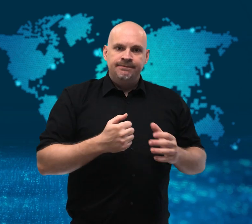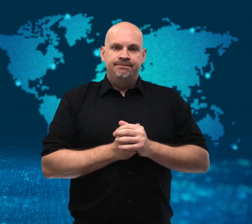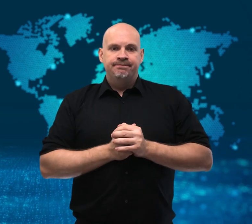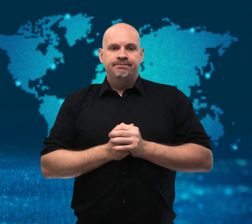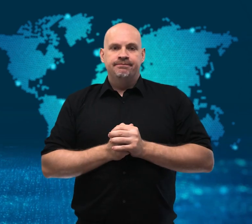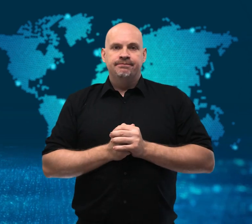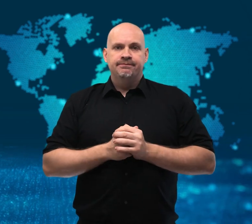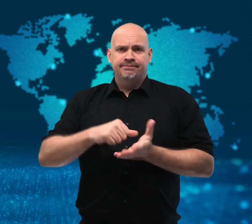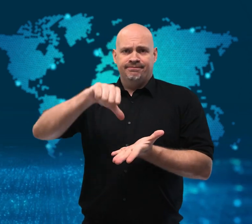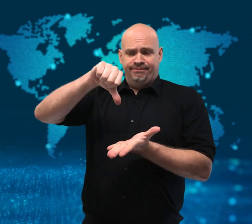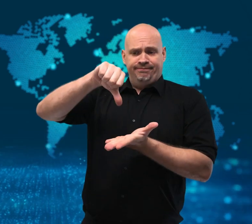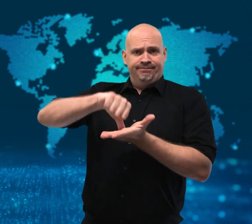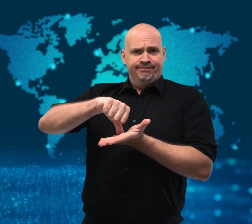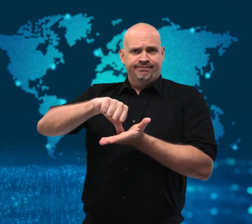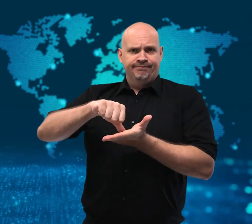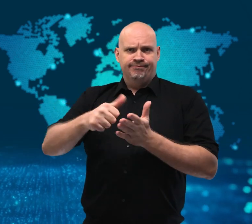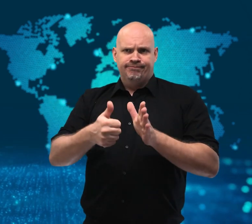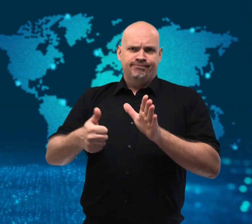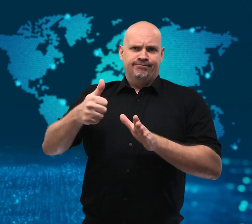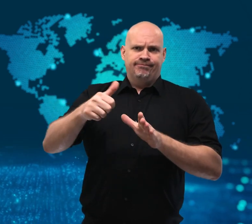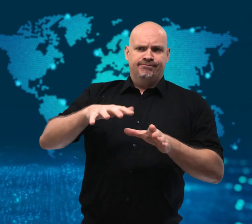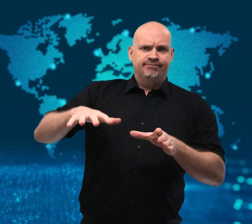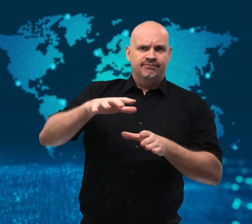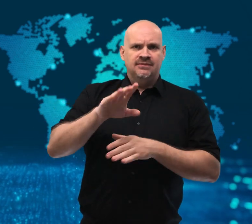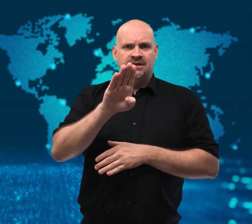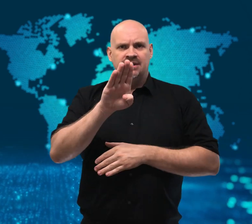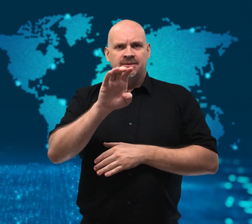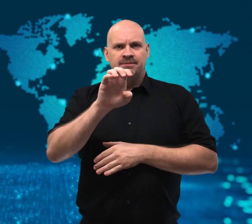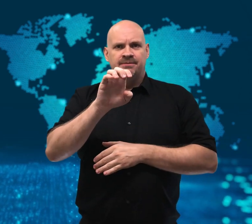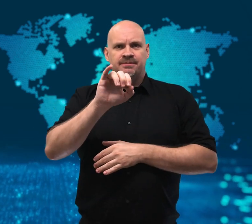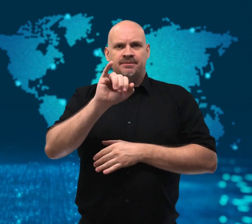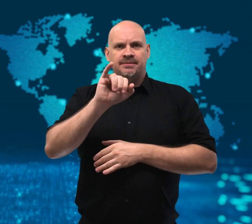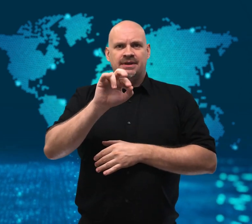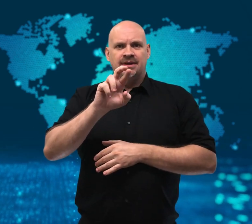others relied on generators.